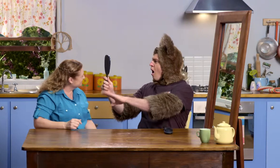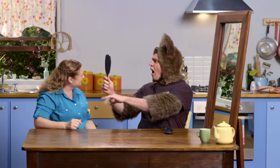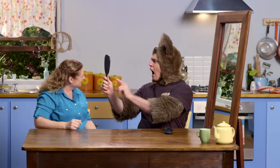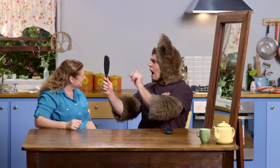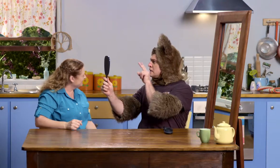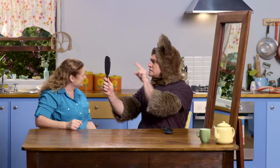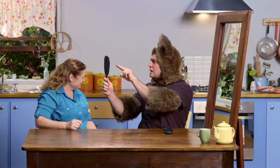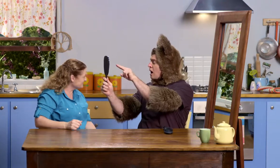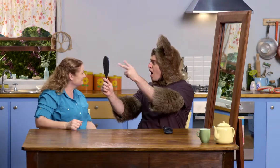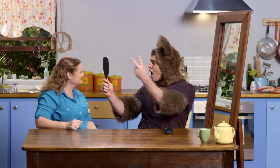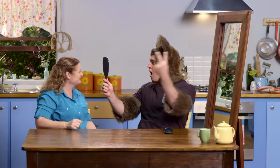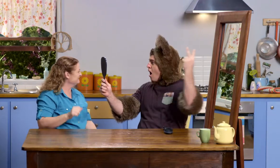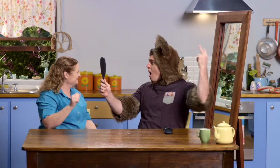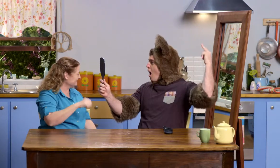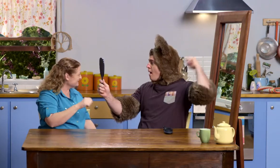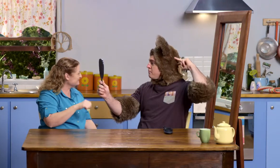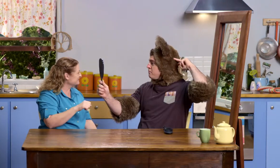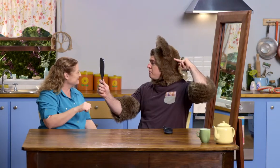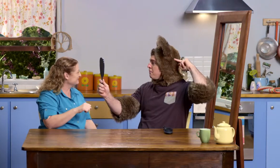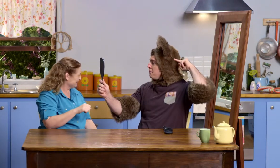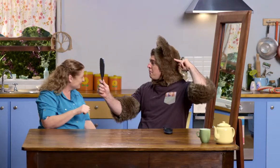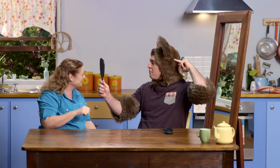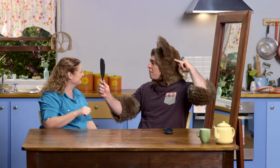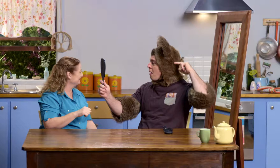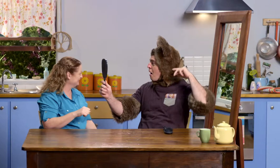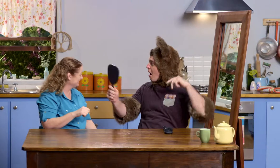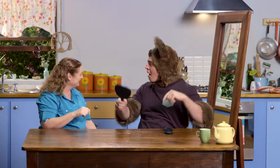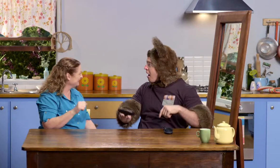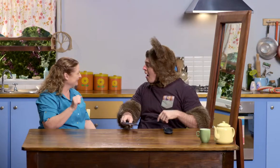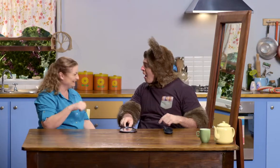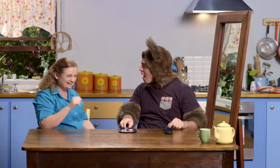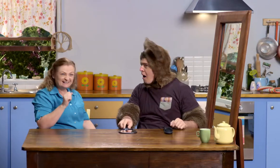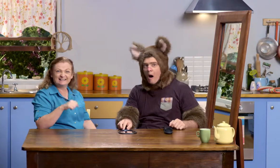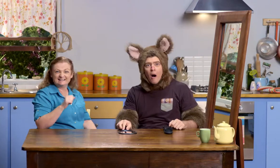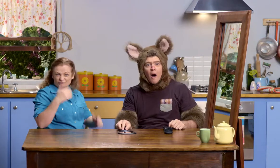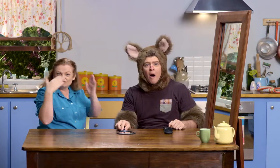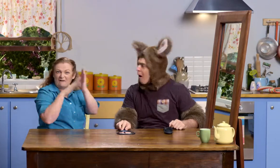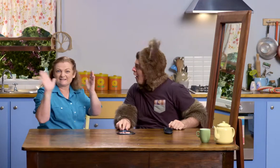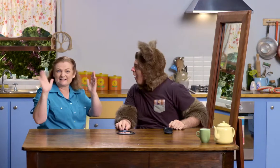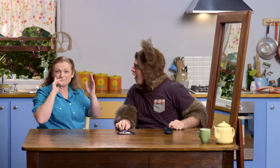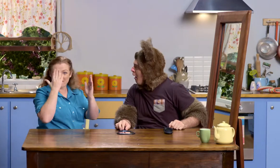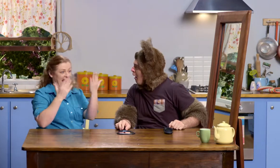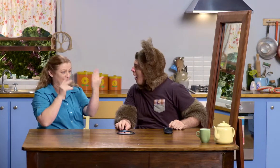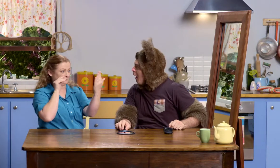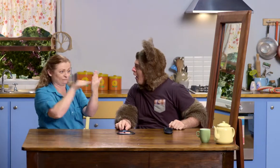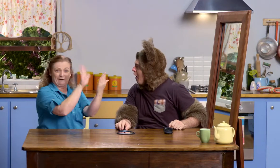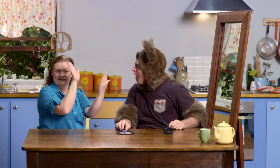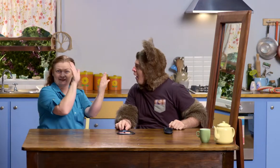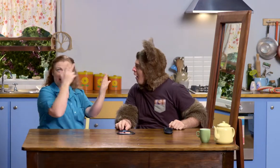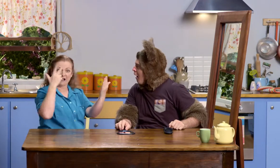Look, Sally! I can see the back of my head. Yes. It's the reflection. The mirrors are reflecting off each other